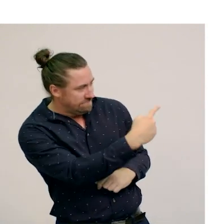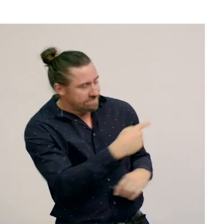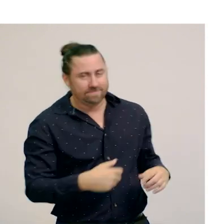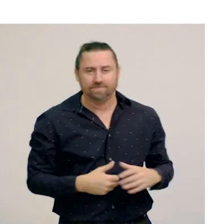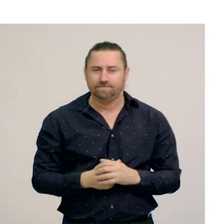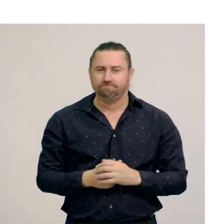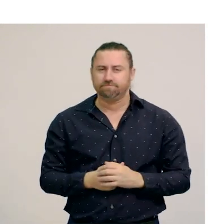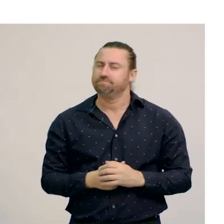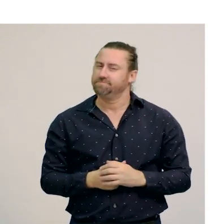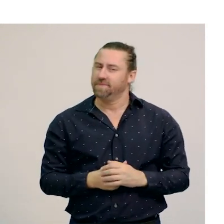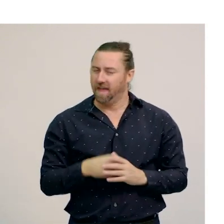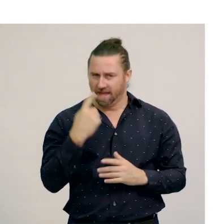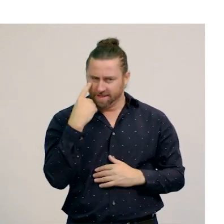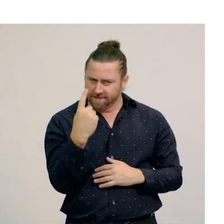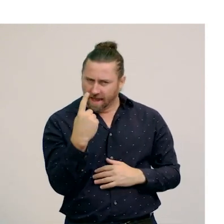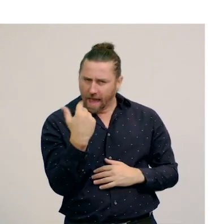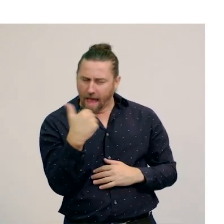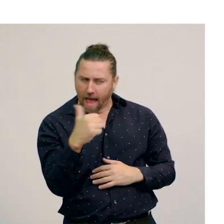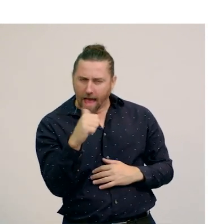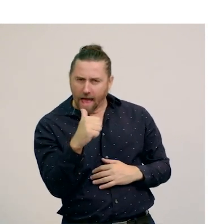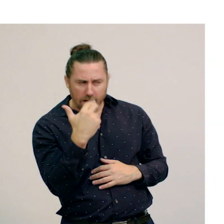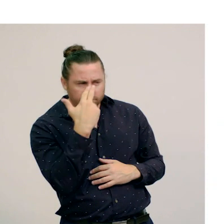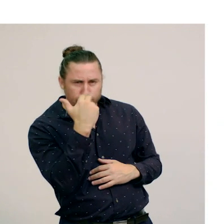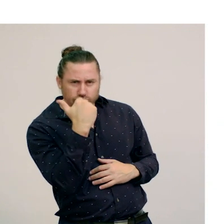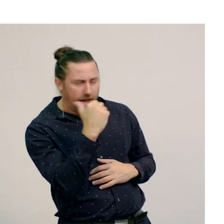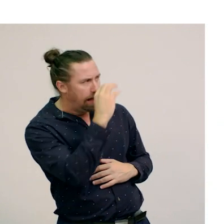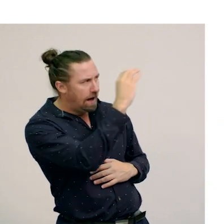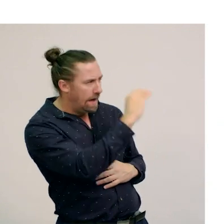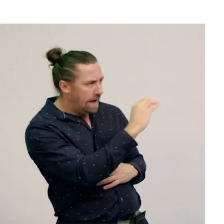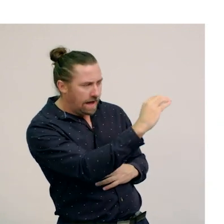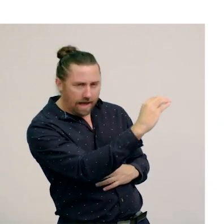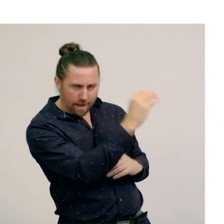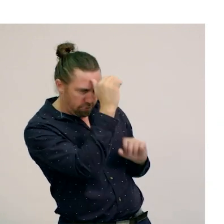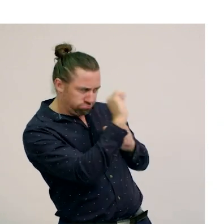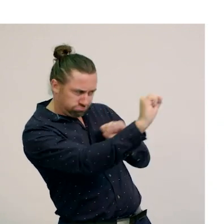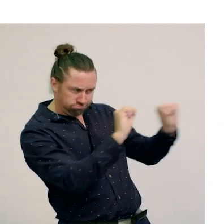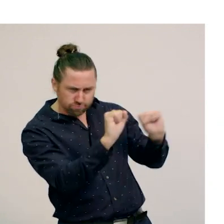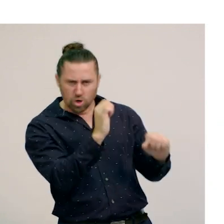Okay, we can now see that all of the images have been classified by their role.